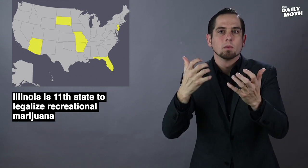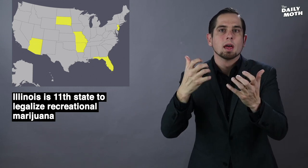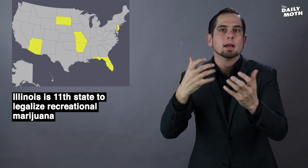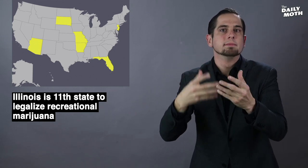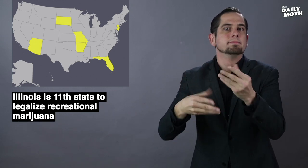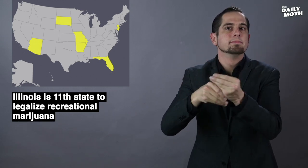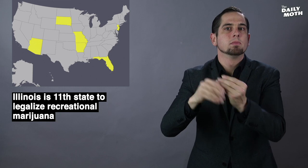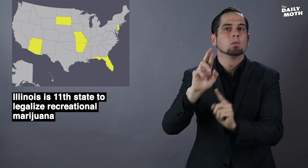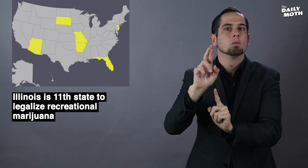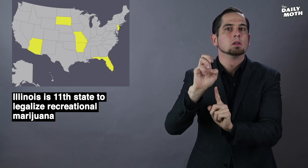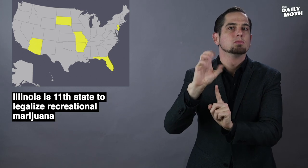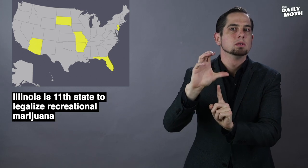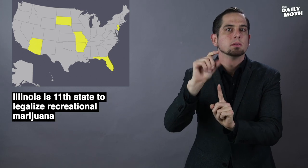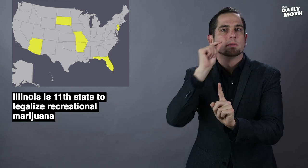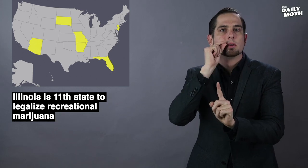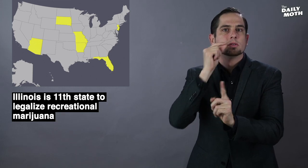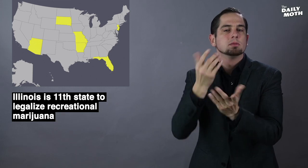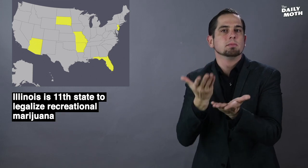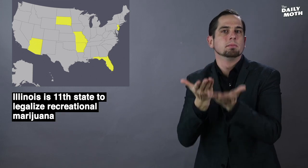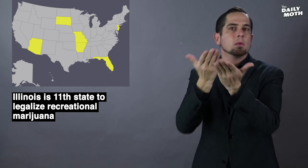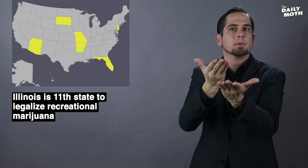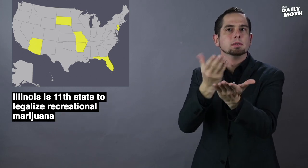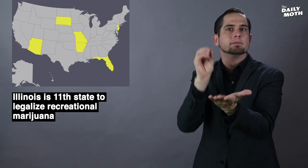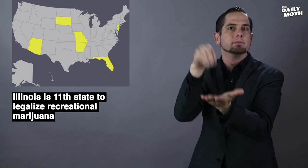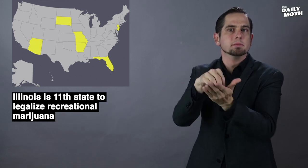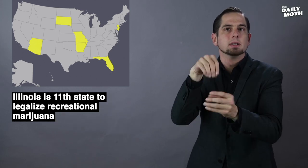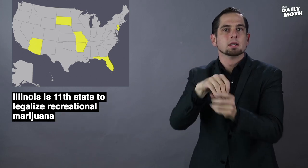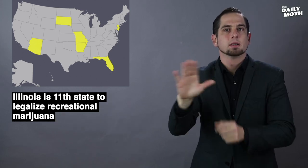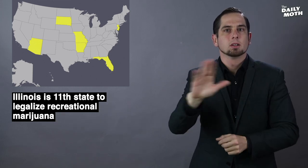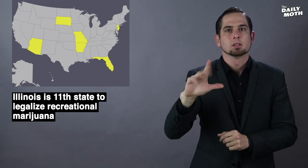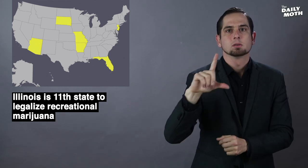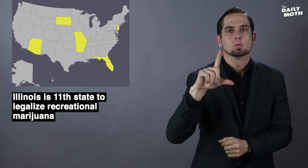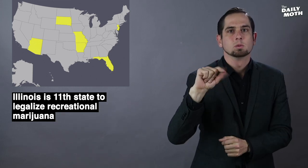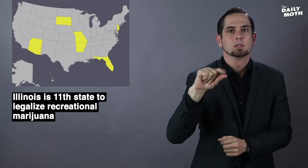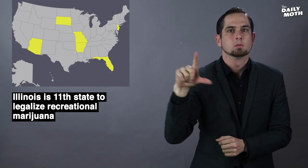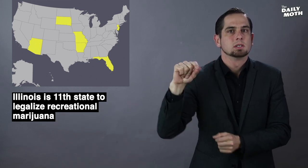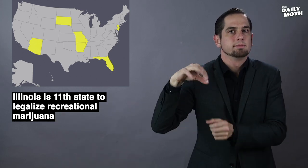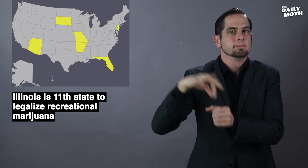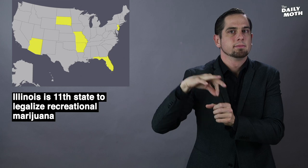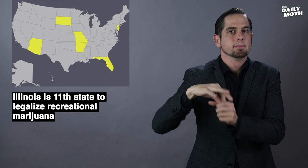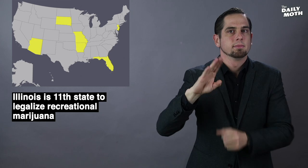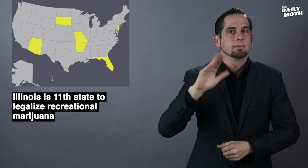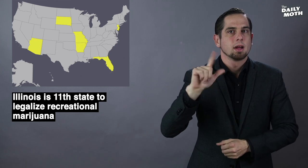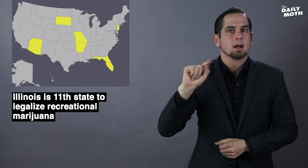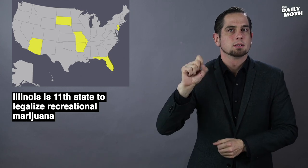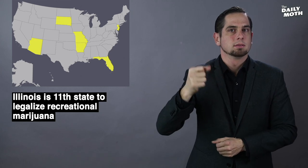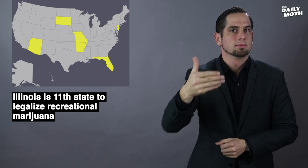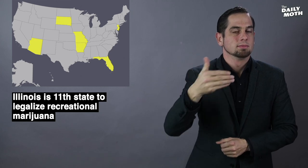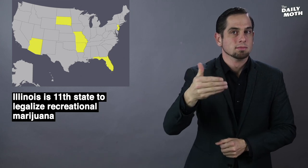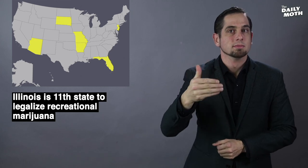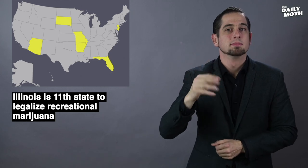to add a recreational marijuana proposal on their 2020 ballots: